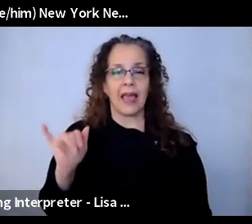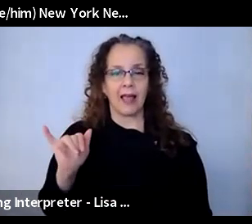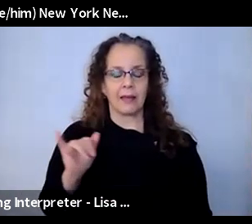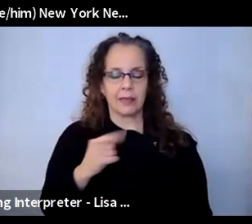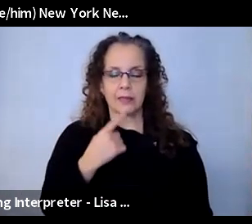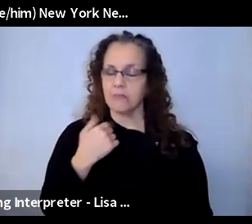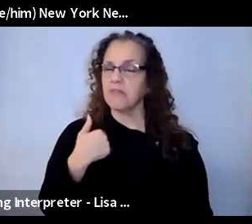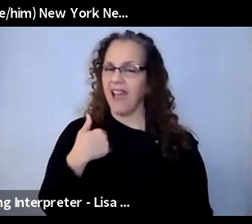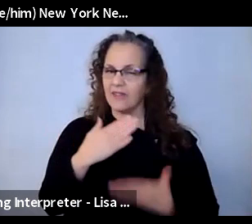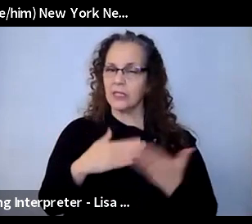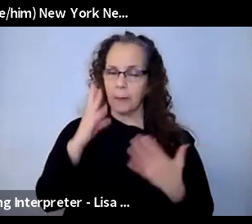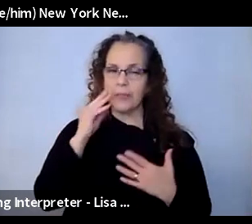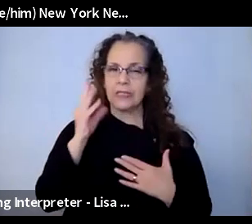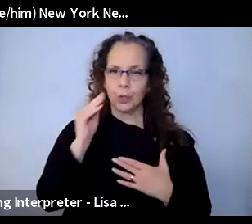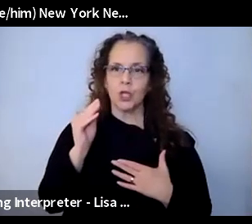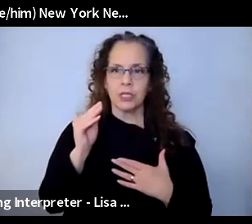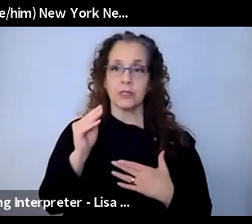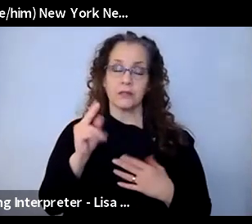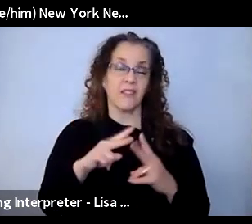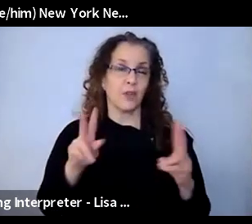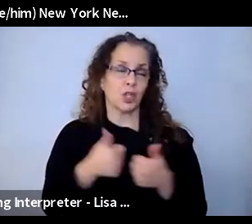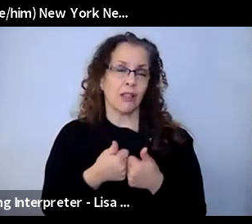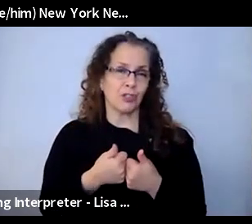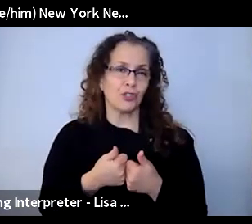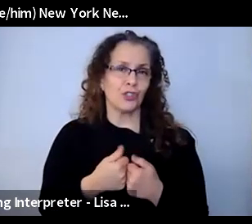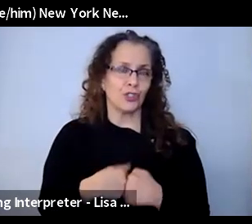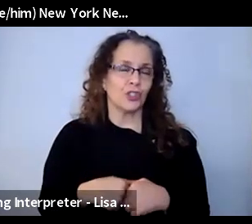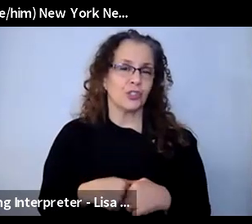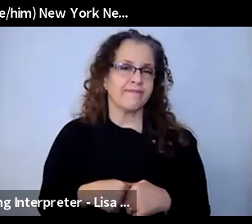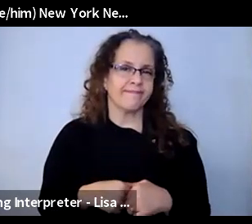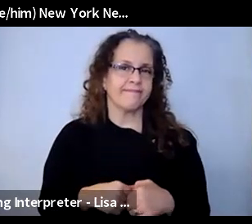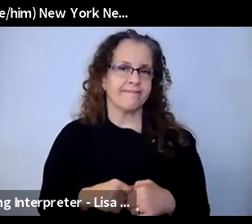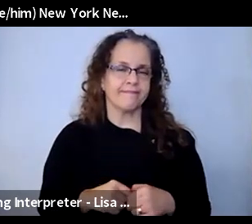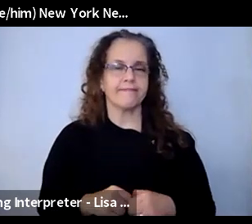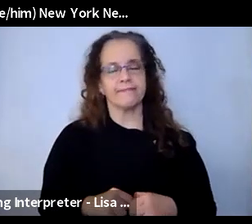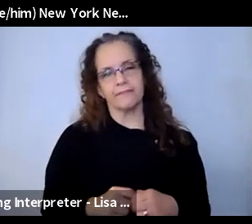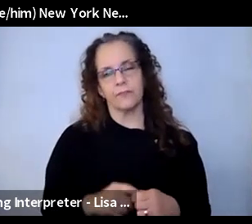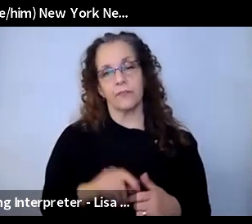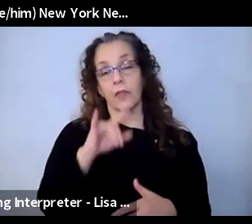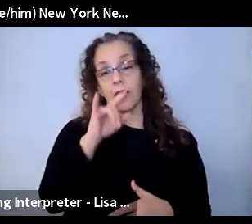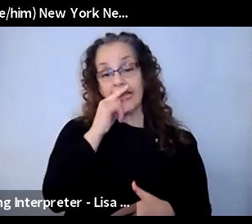making it work, but it's quite challenging. The kids in the